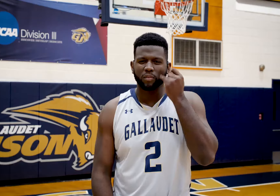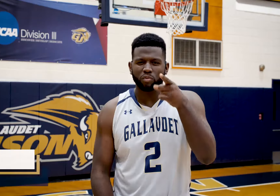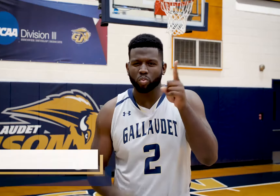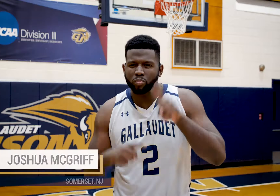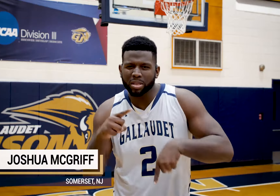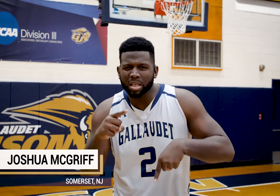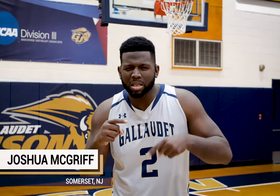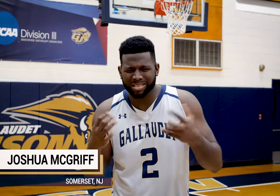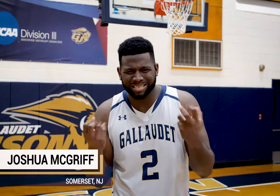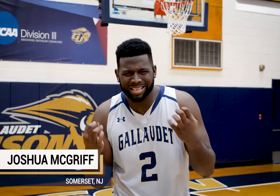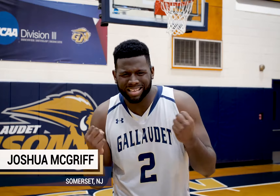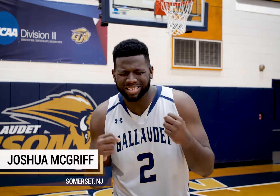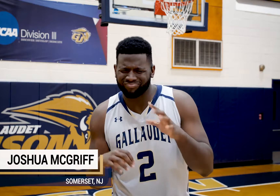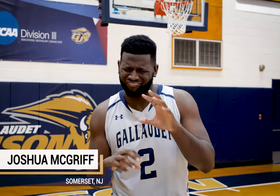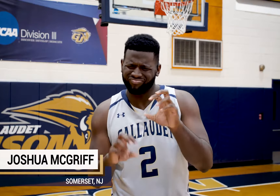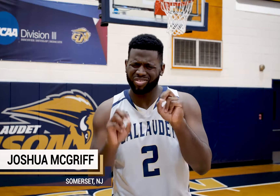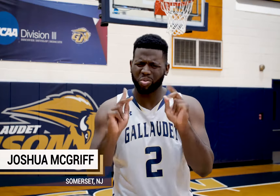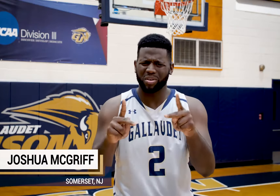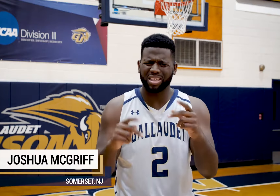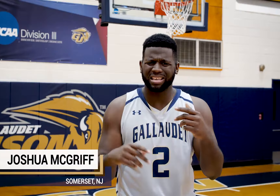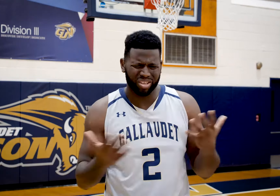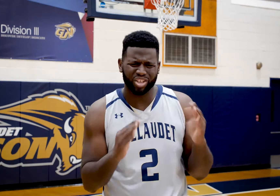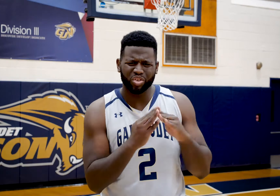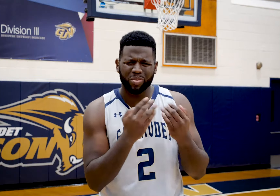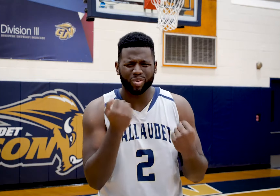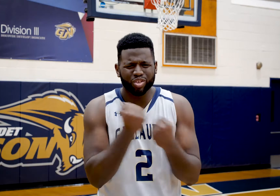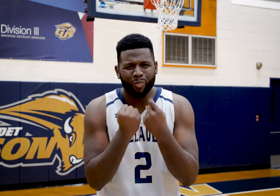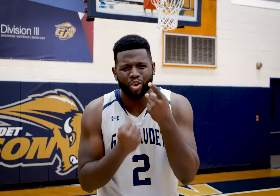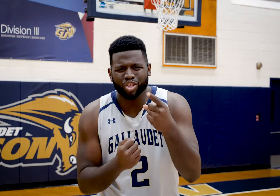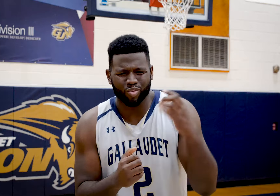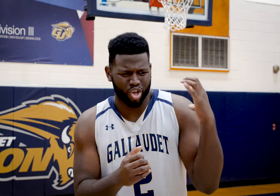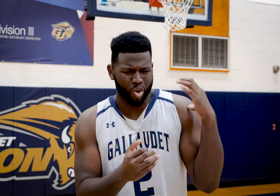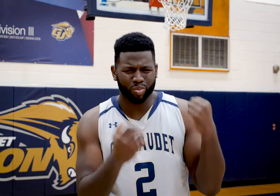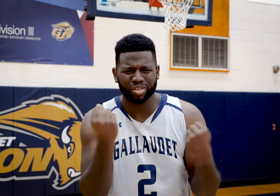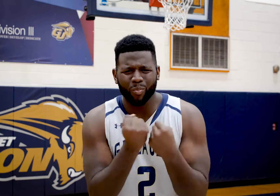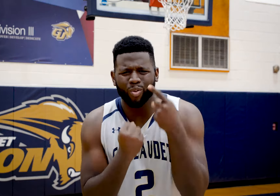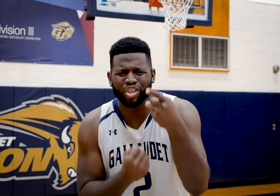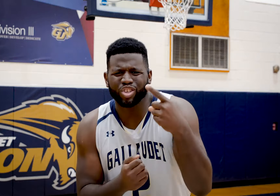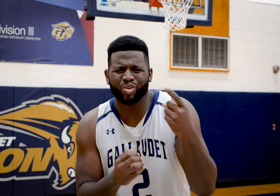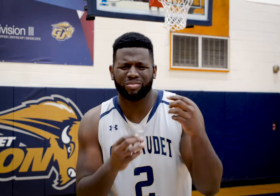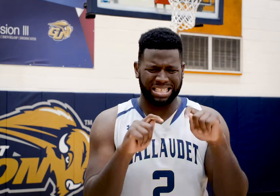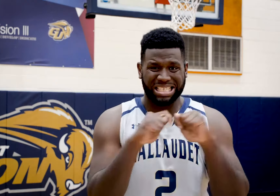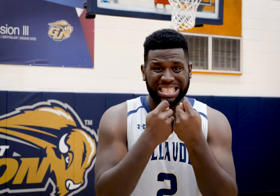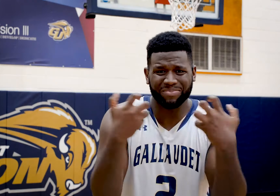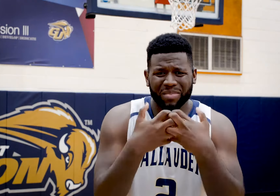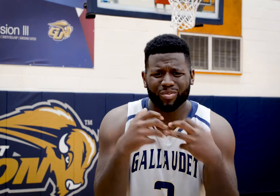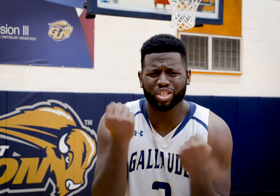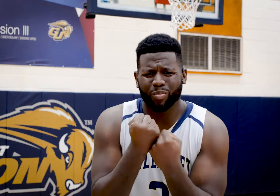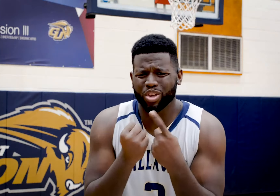If you can't sign, that's okay. We are here as a community to support YOU! Coach supports you! Teammates support you!